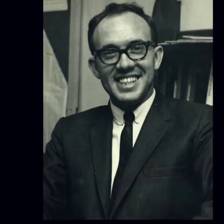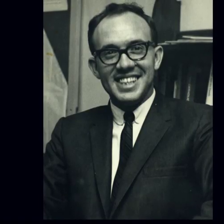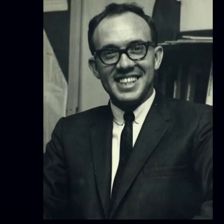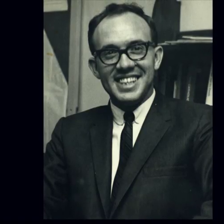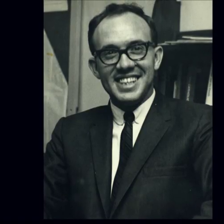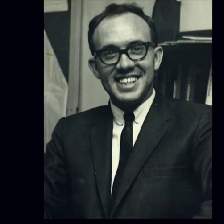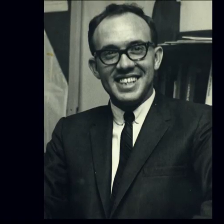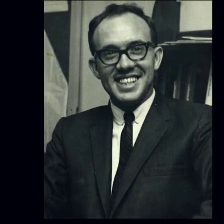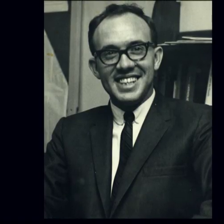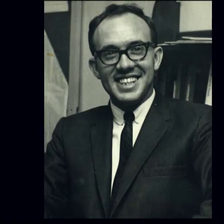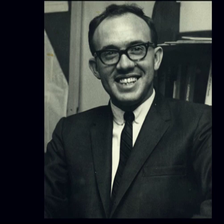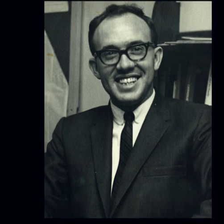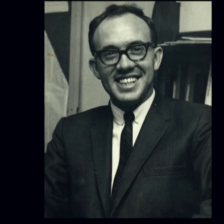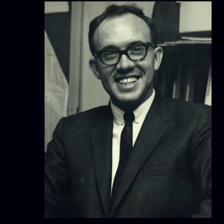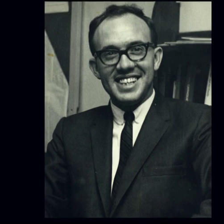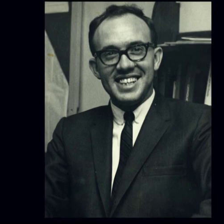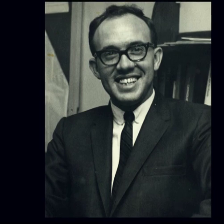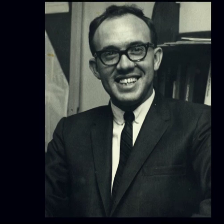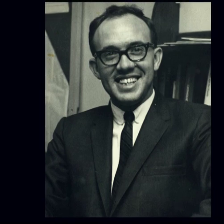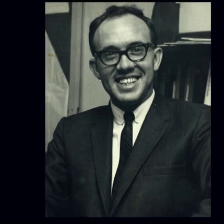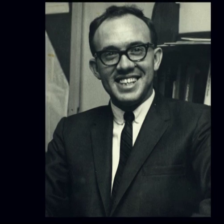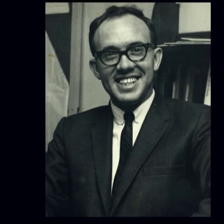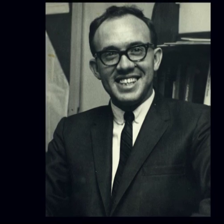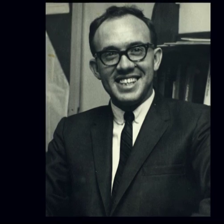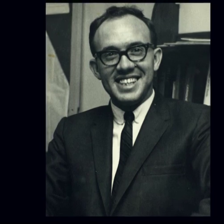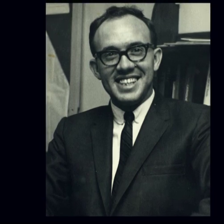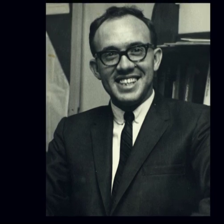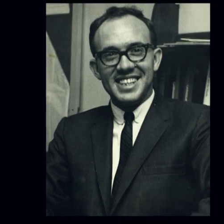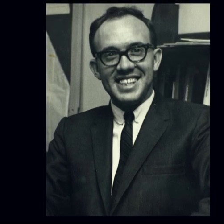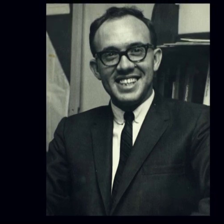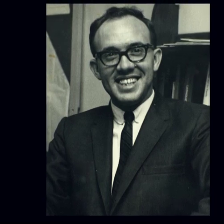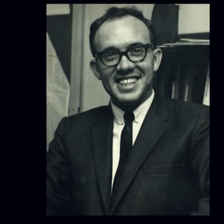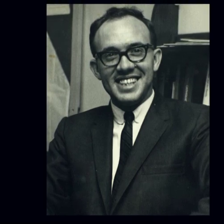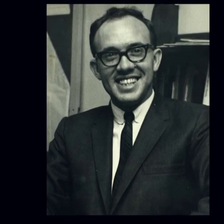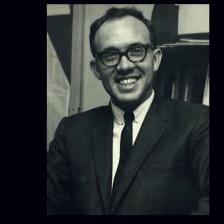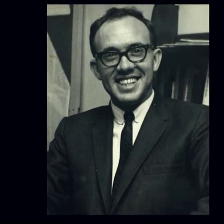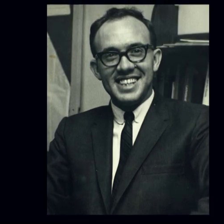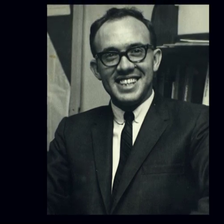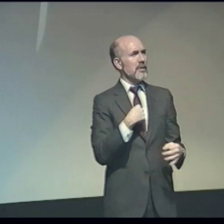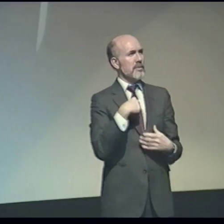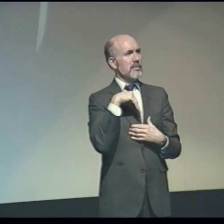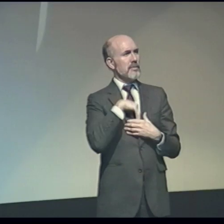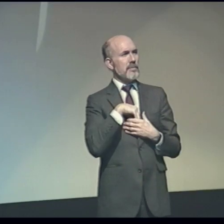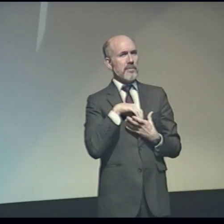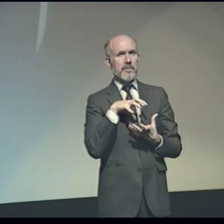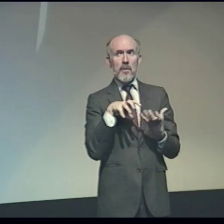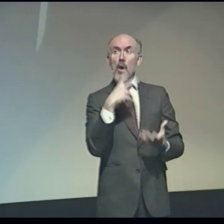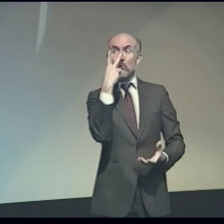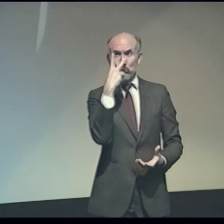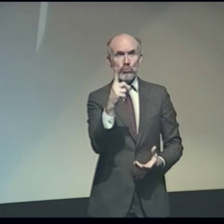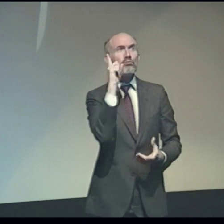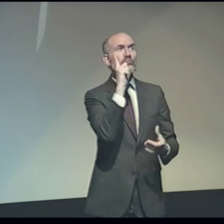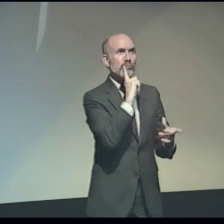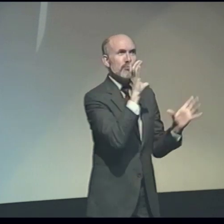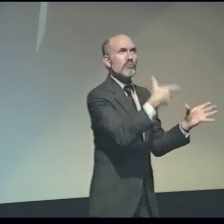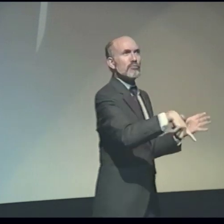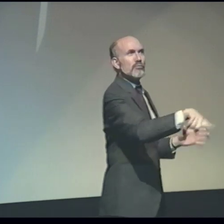While I was at Gallaudet, the announcement was made that ASL was equal to English. But inside I was confused.